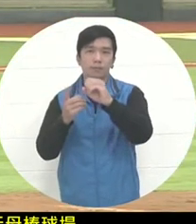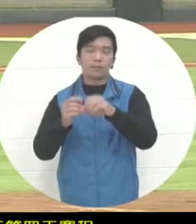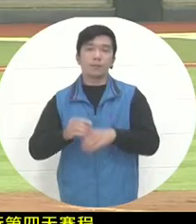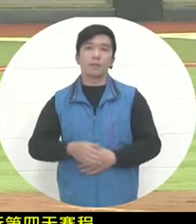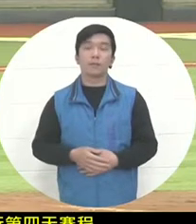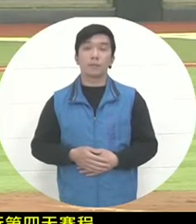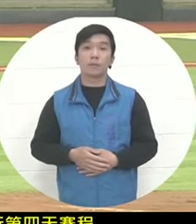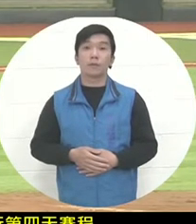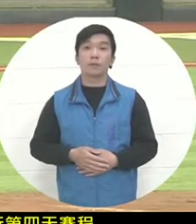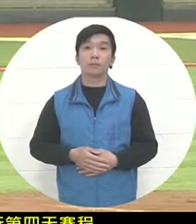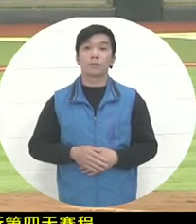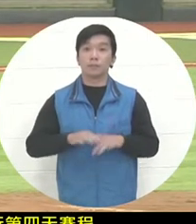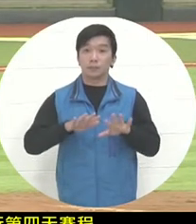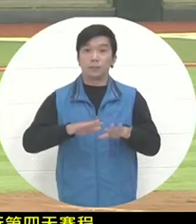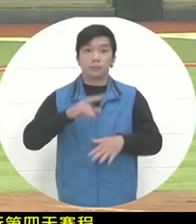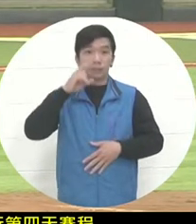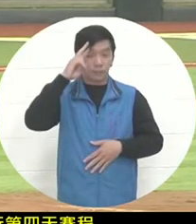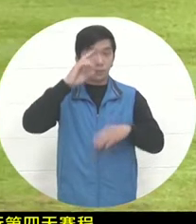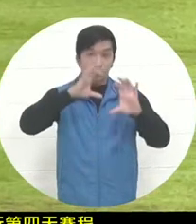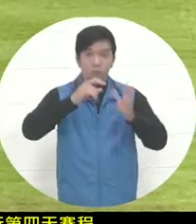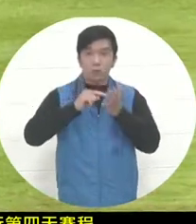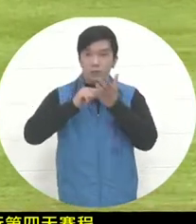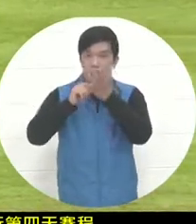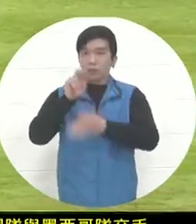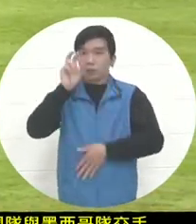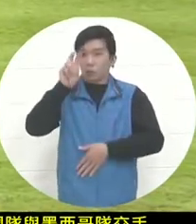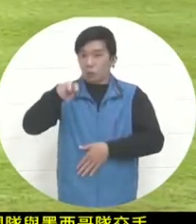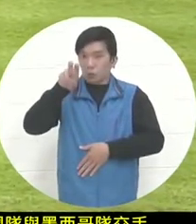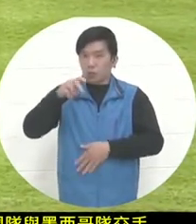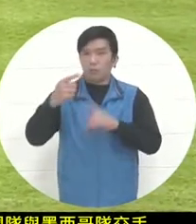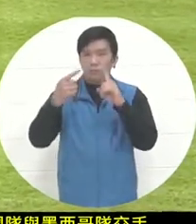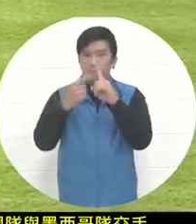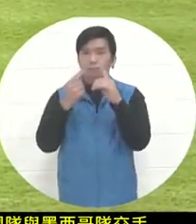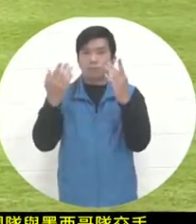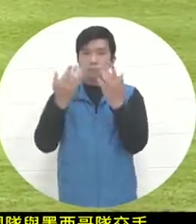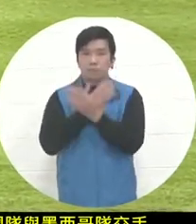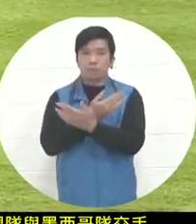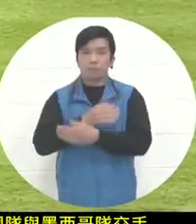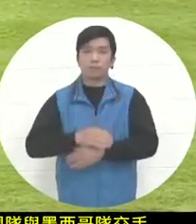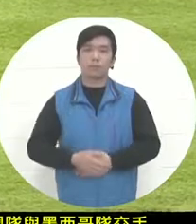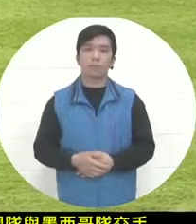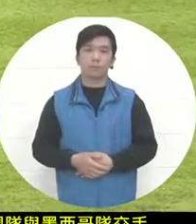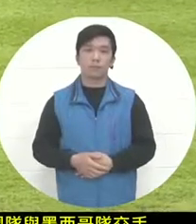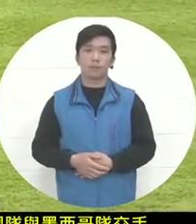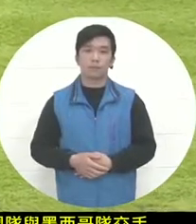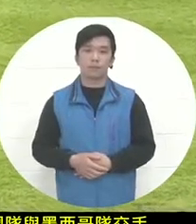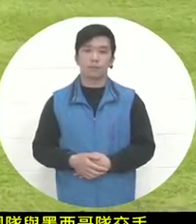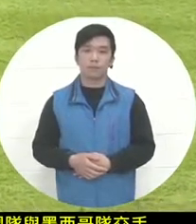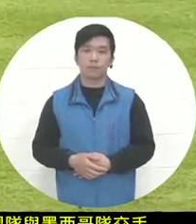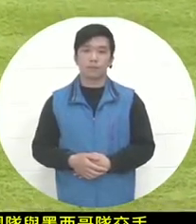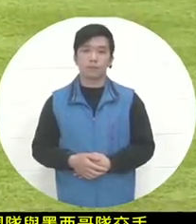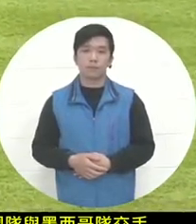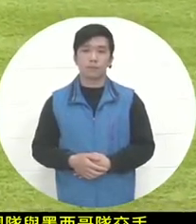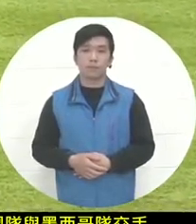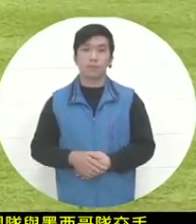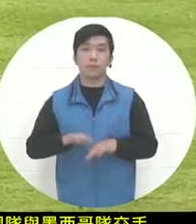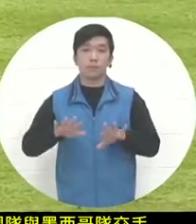the Mexican team made a pitcher change. The Mexican team had No. 33 behind them